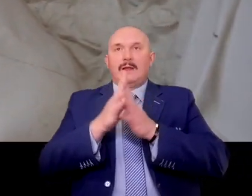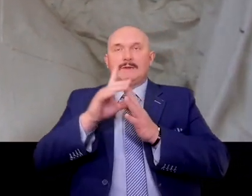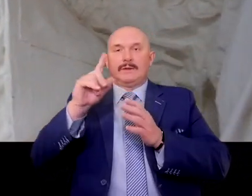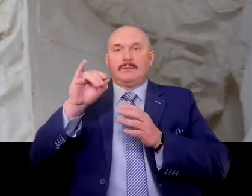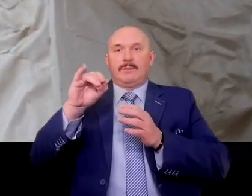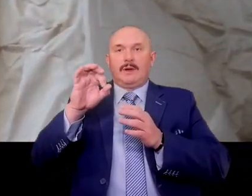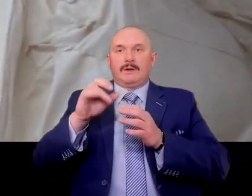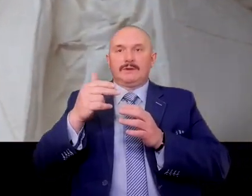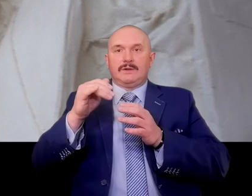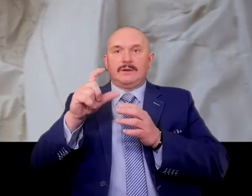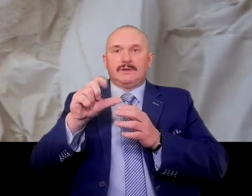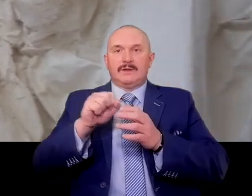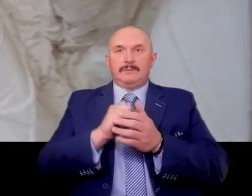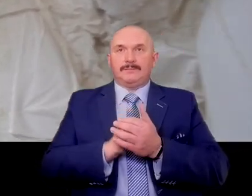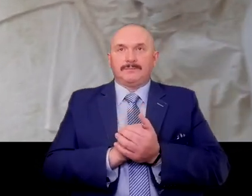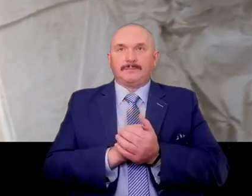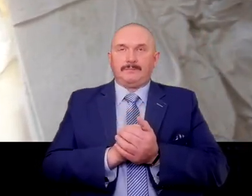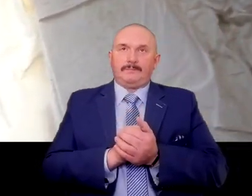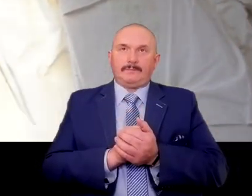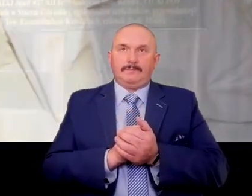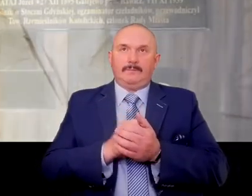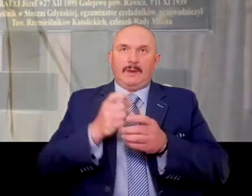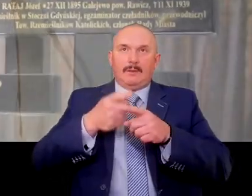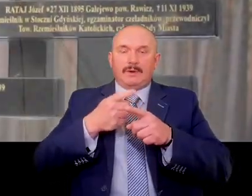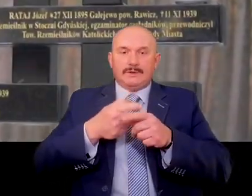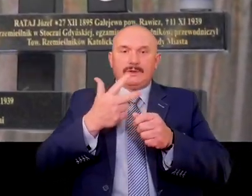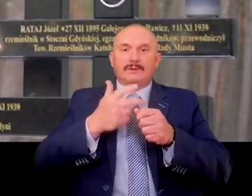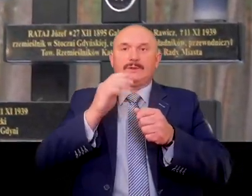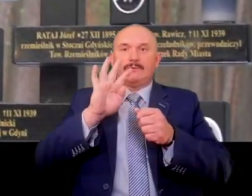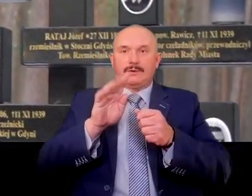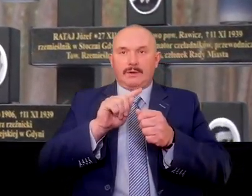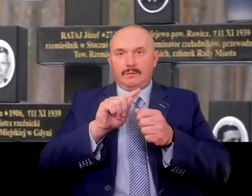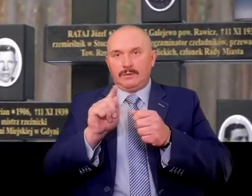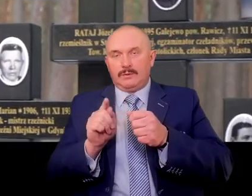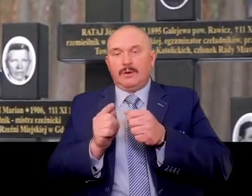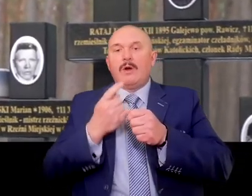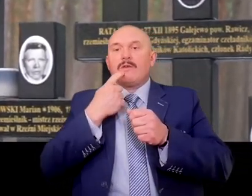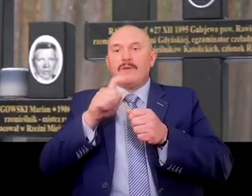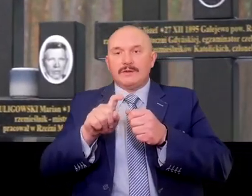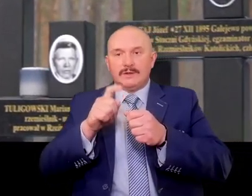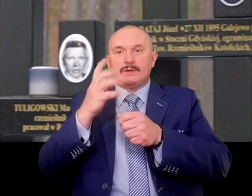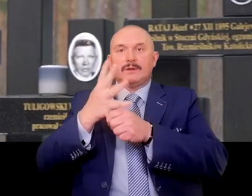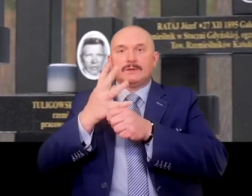From October 1939 to April 1940 the Germans